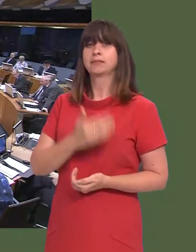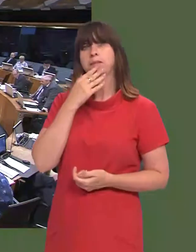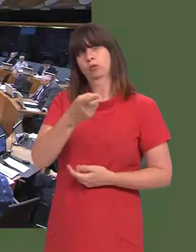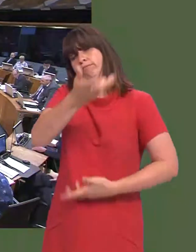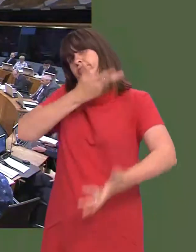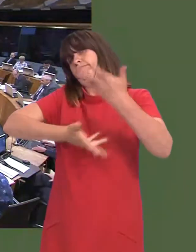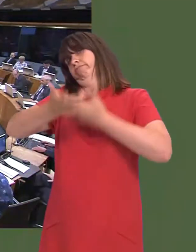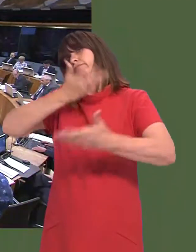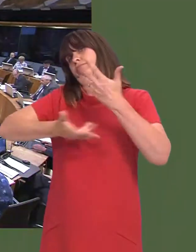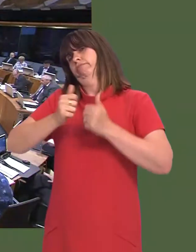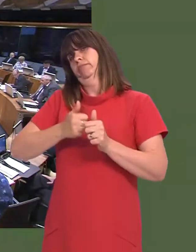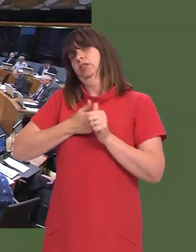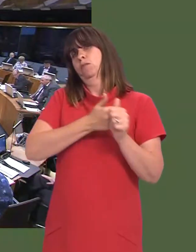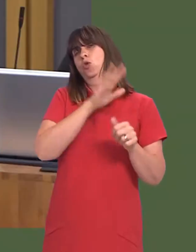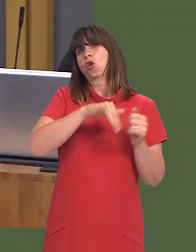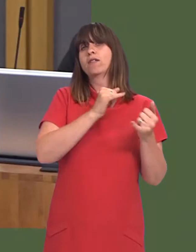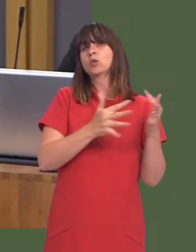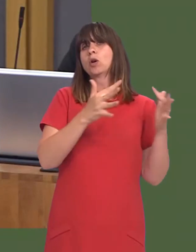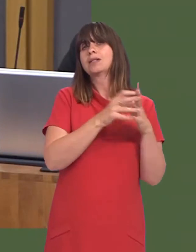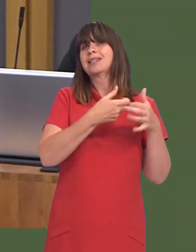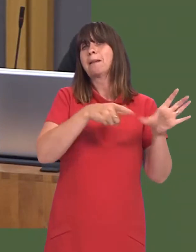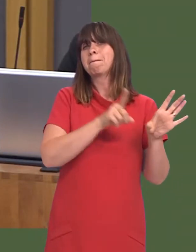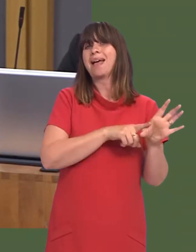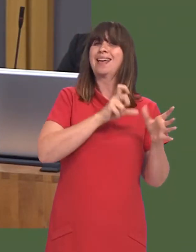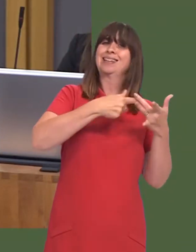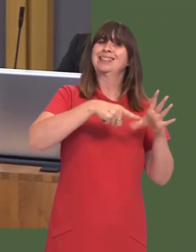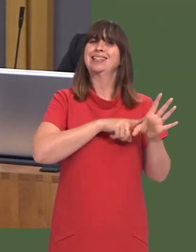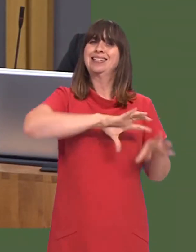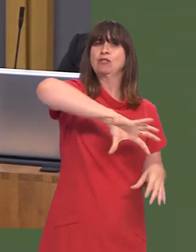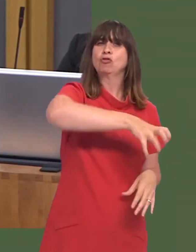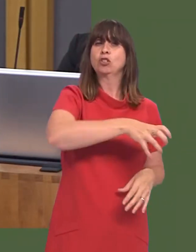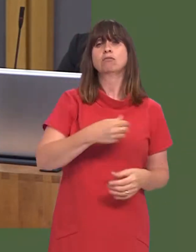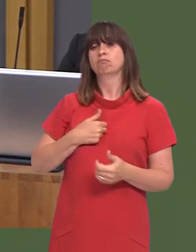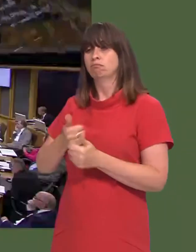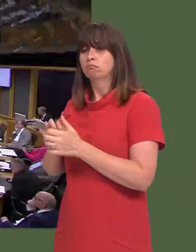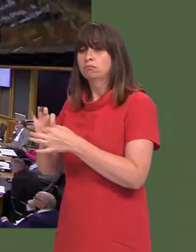Will the First Minister outline the Welsh Governmentís support for the Swansea Bay city region? OAQ(5)0712(FM) Carwyn Jones: Well, we are working with local